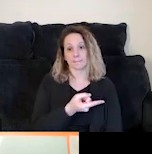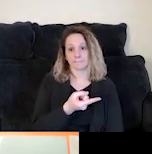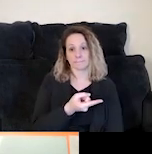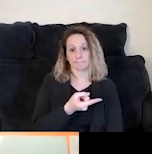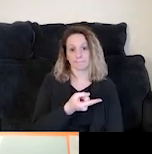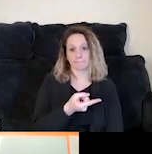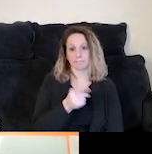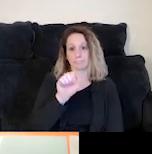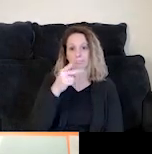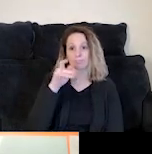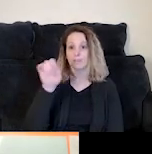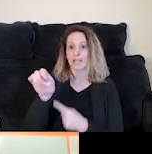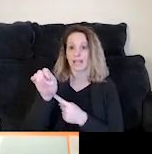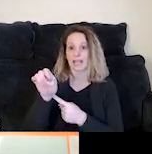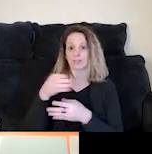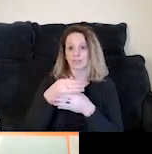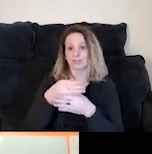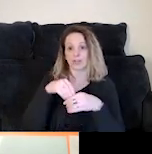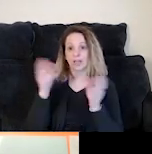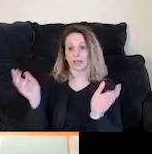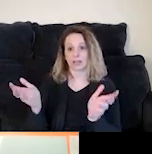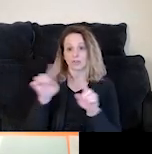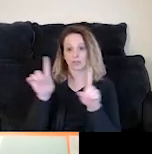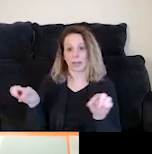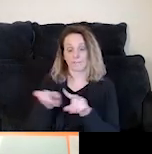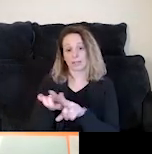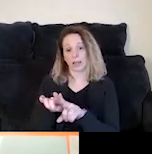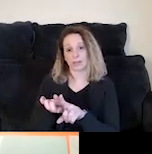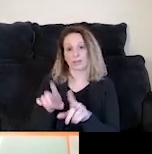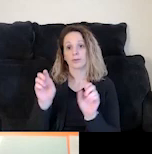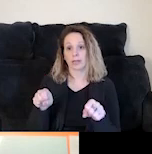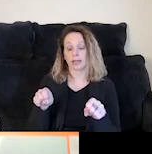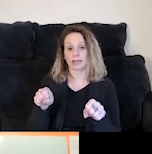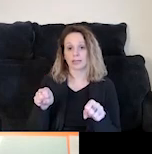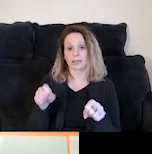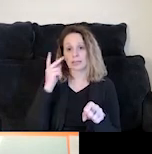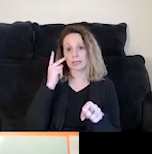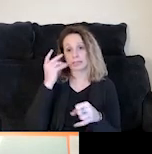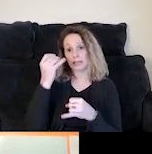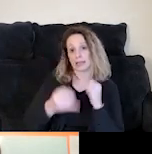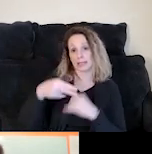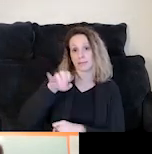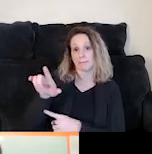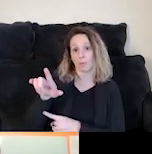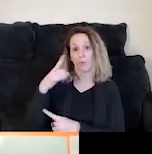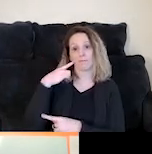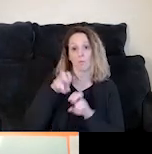Ashley is sharing a file in the chat for that. You'll also see our last poll for the panel popping up as well.